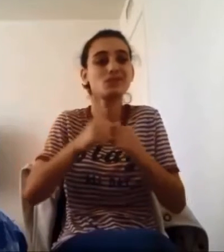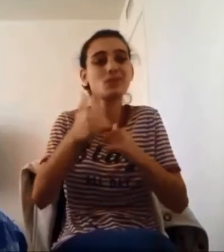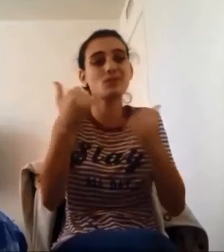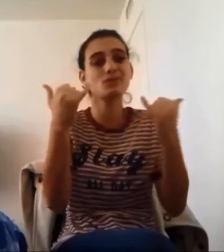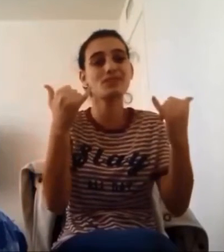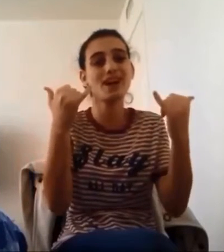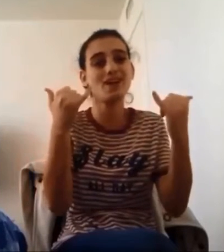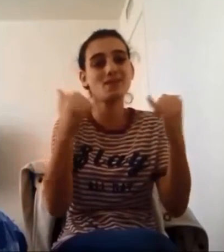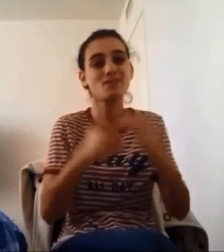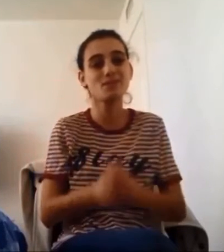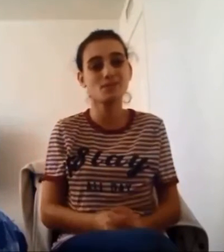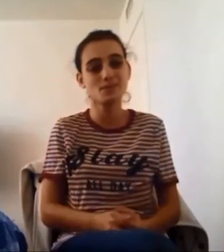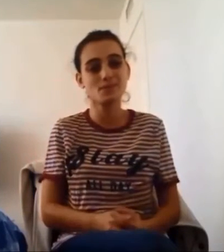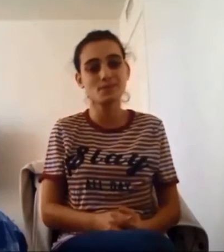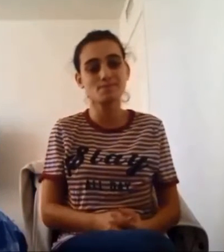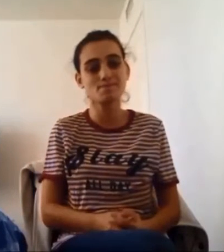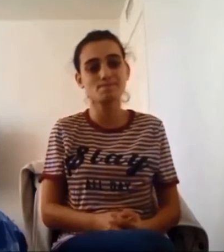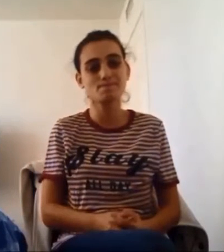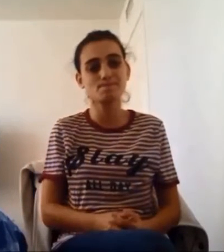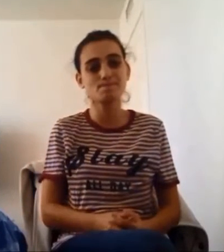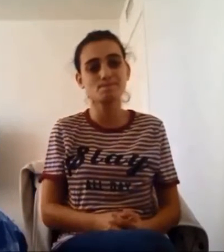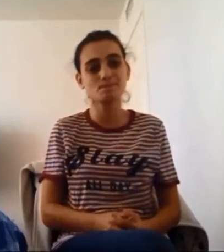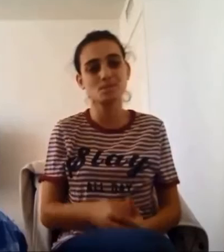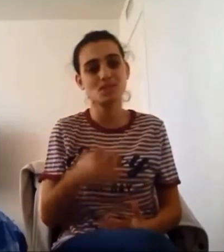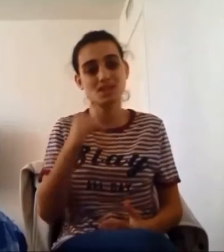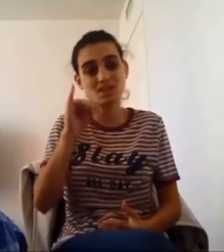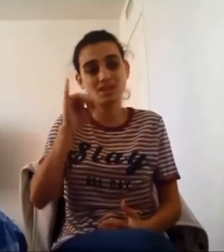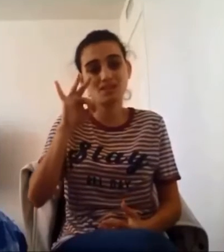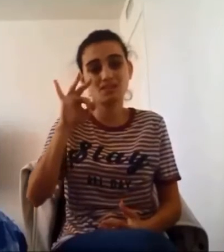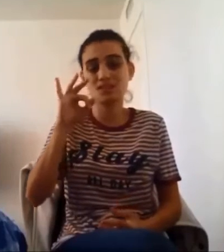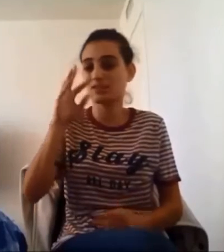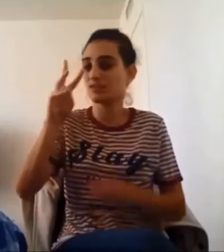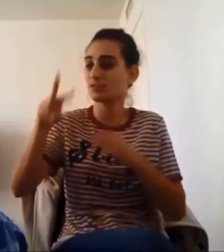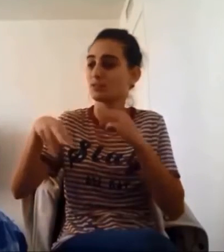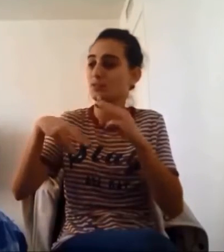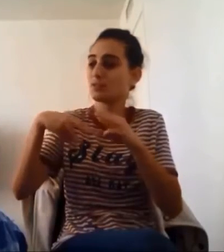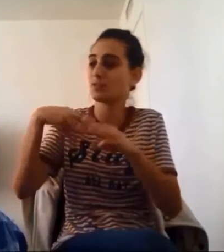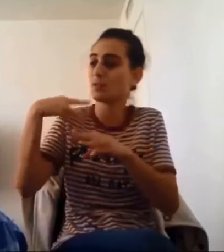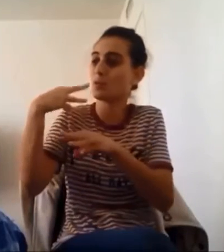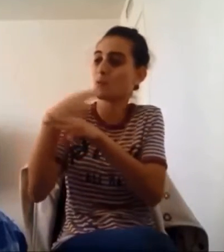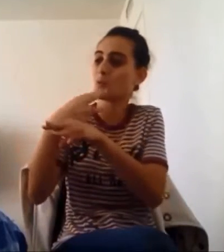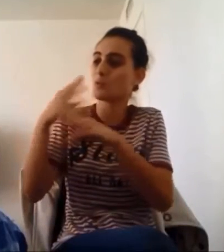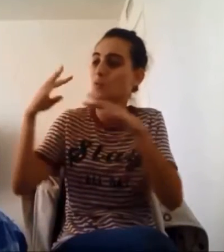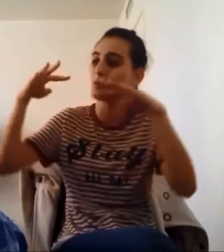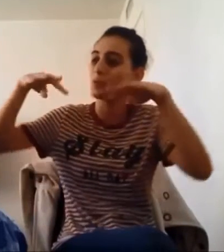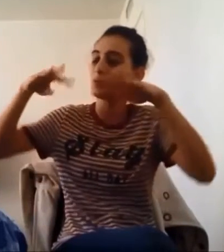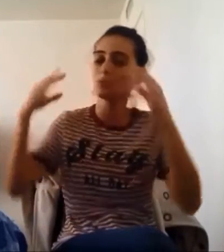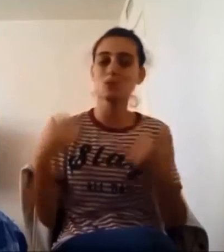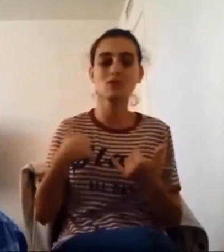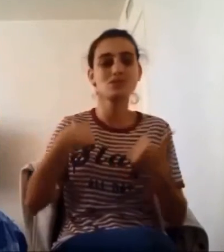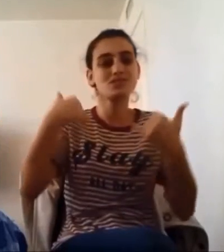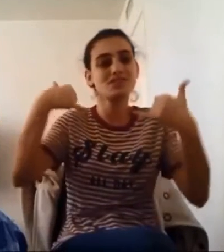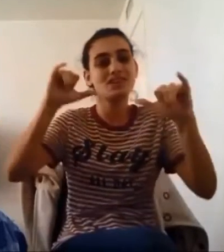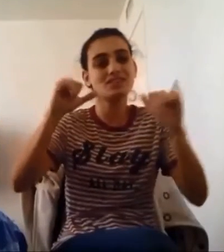Wish I was there with you now Cos if the whole world was watching